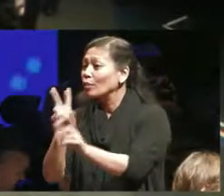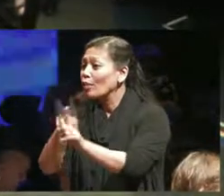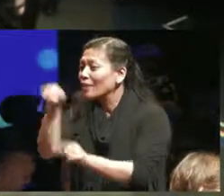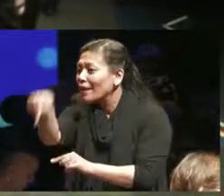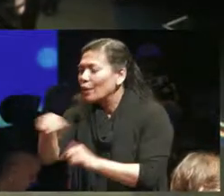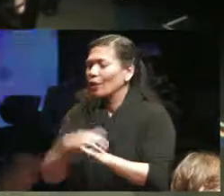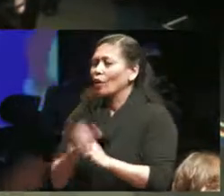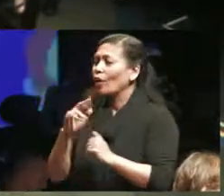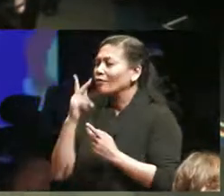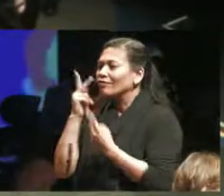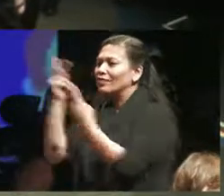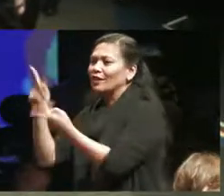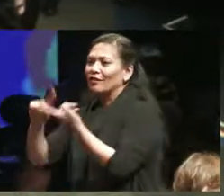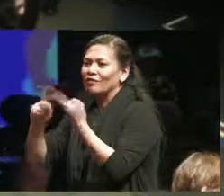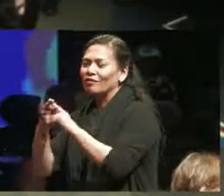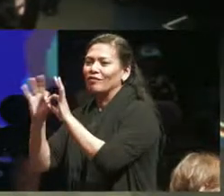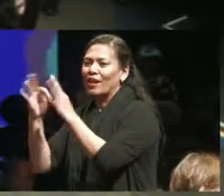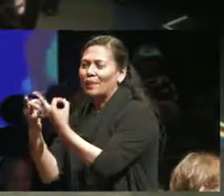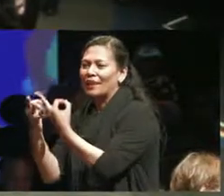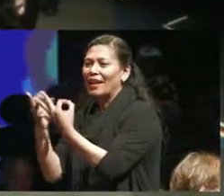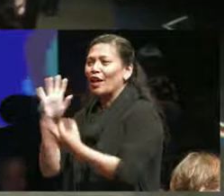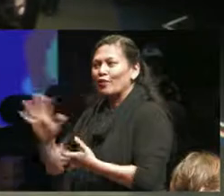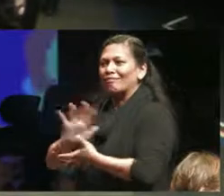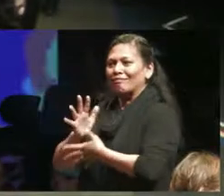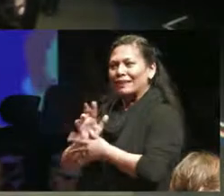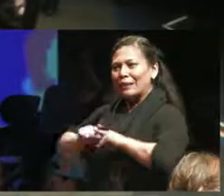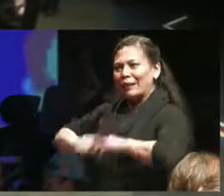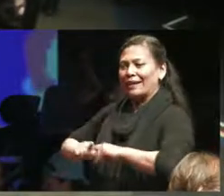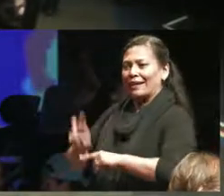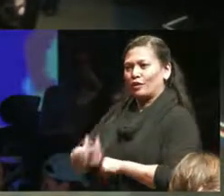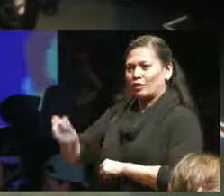relatives that is their primary way of getting around and the provincial